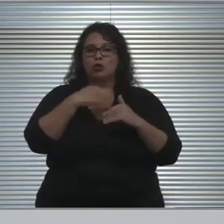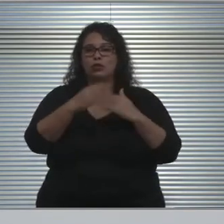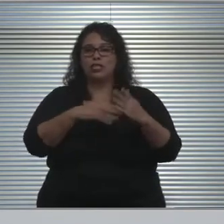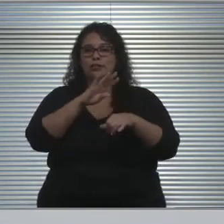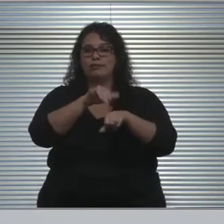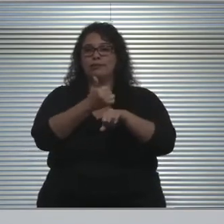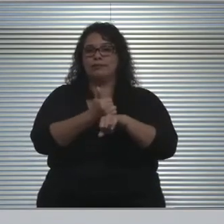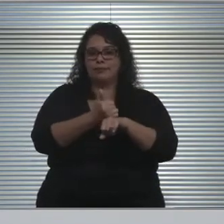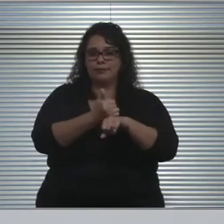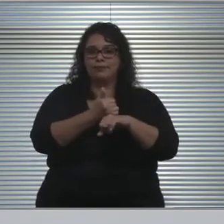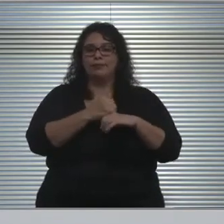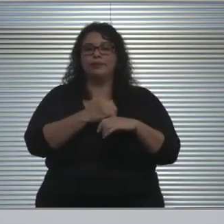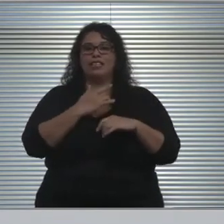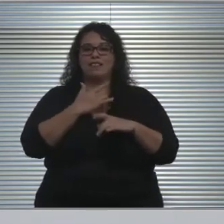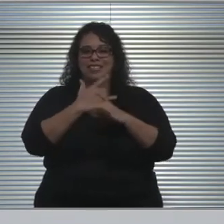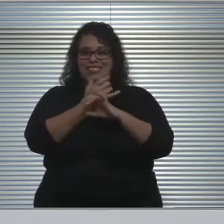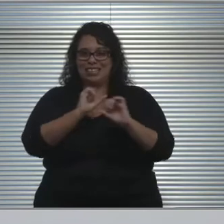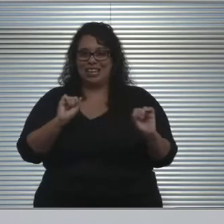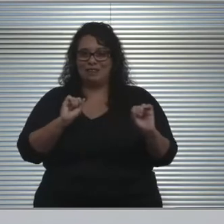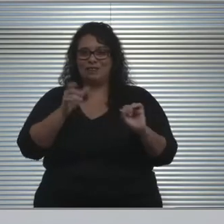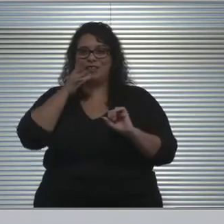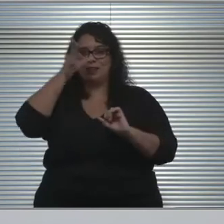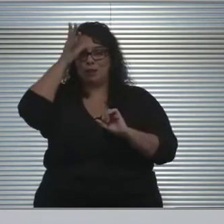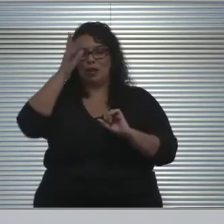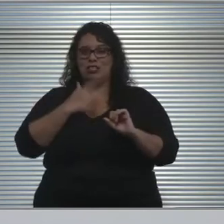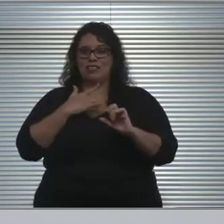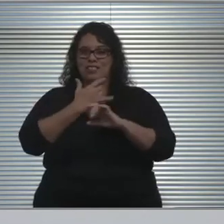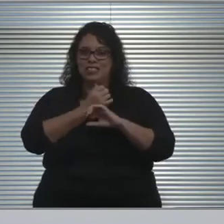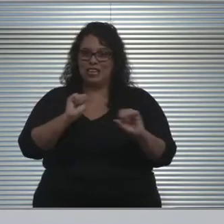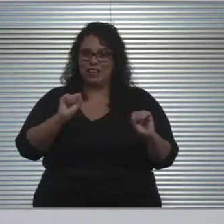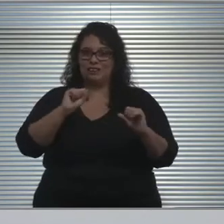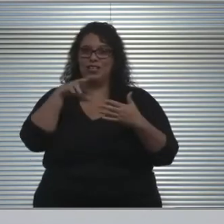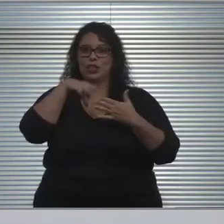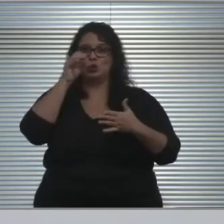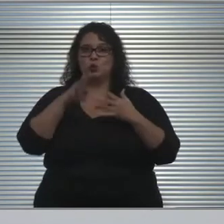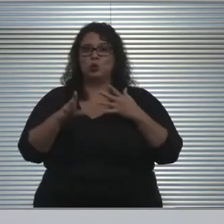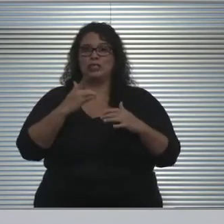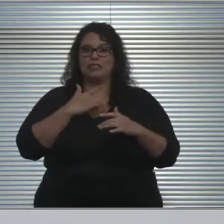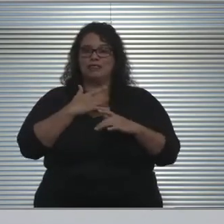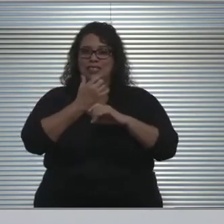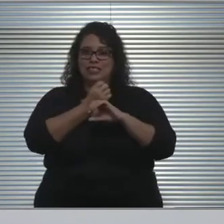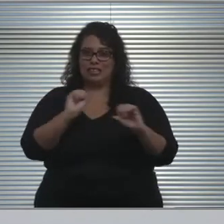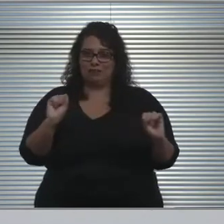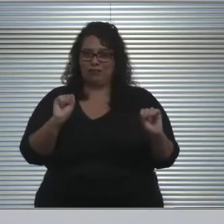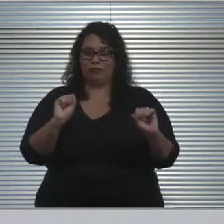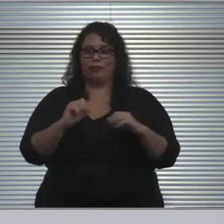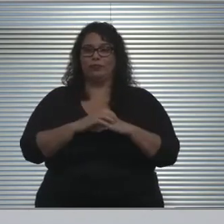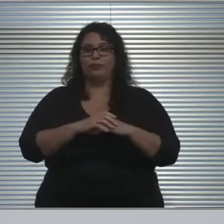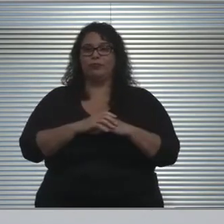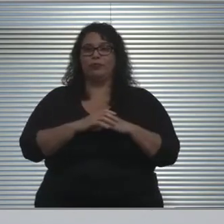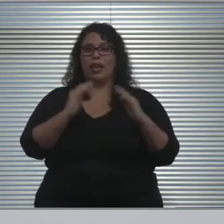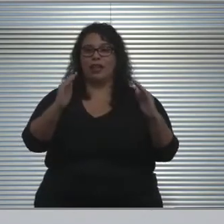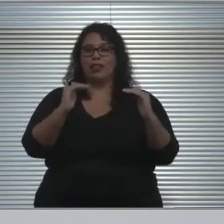where folks feel safe, and our parents feel safe, and our students feel safe to do so. The next phase, which will be Phase II